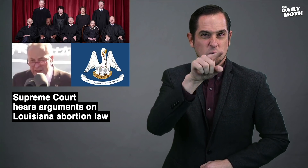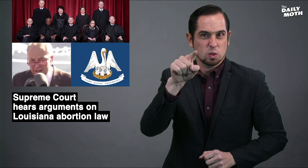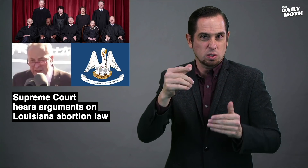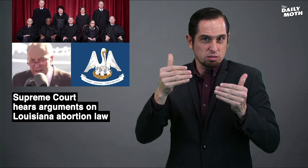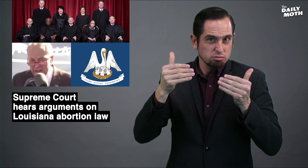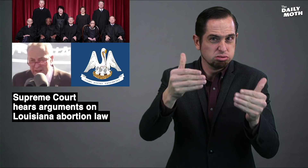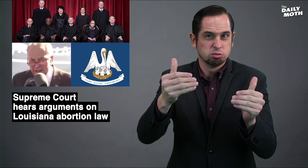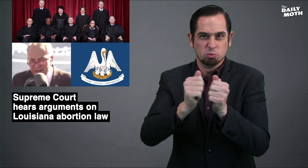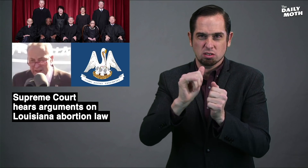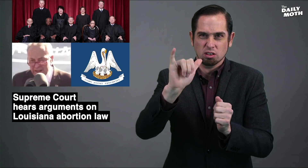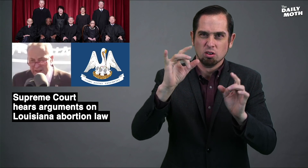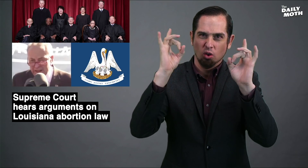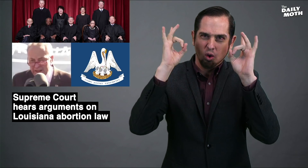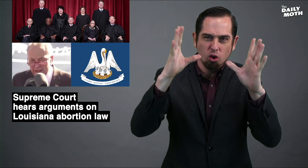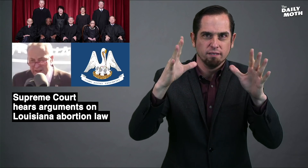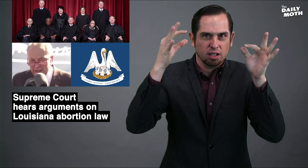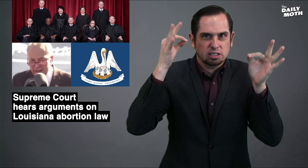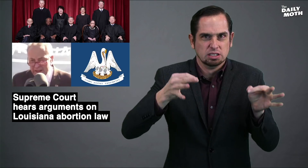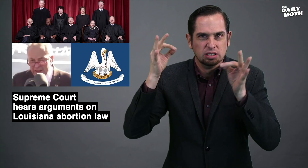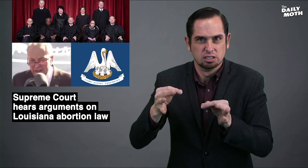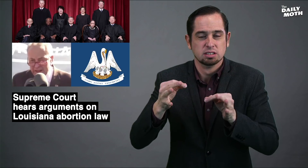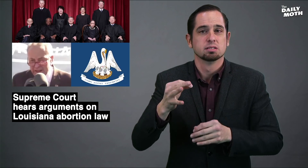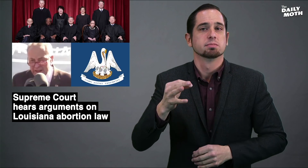you go forward with these awful decisions"